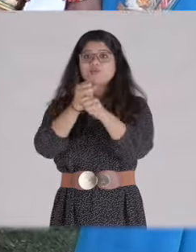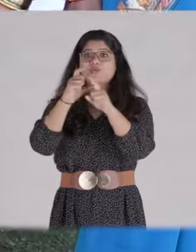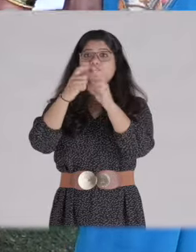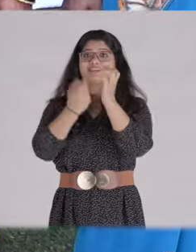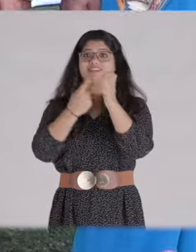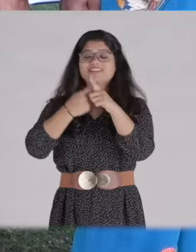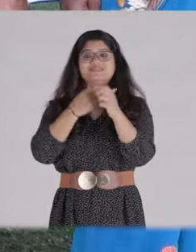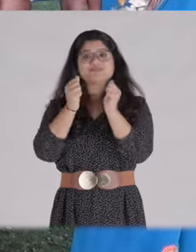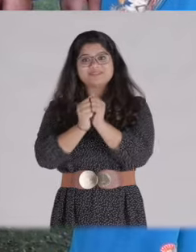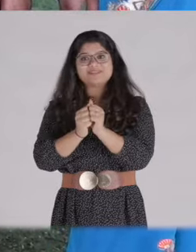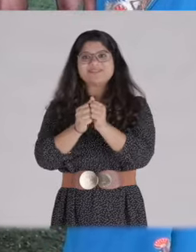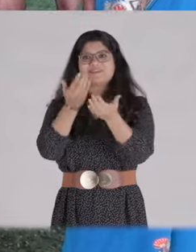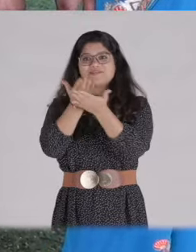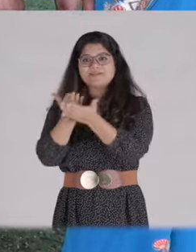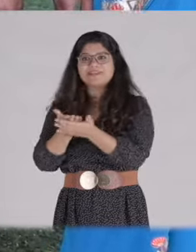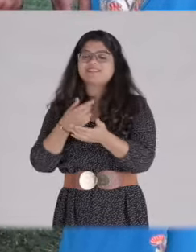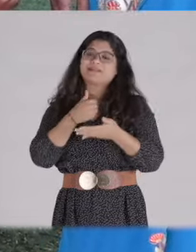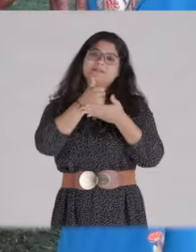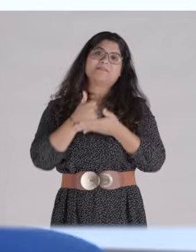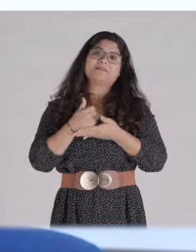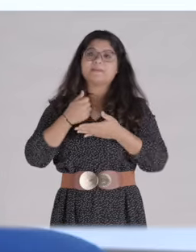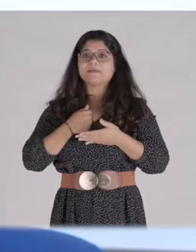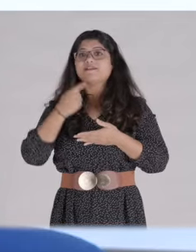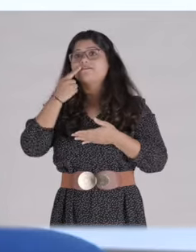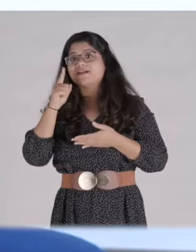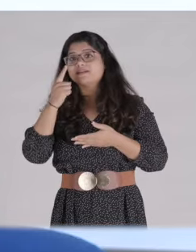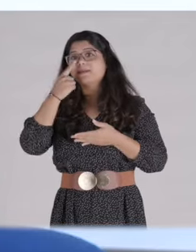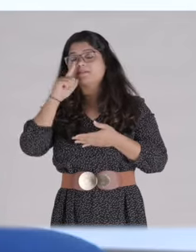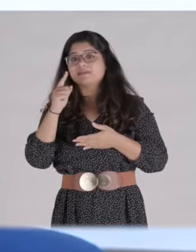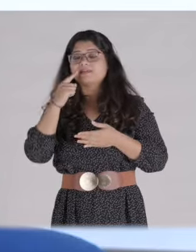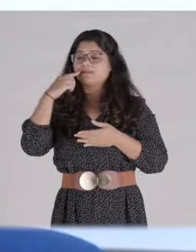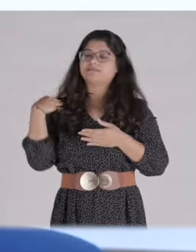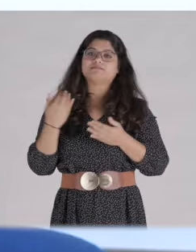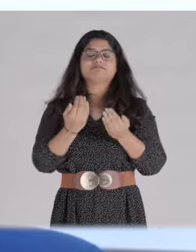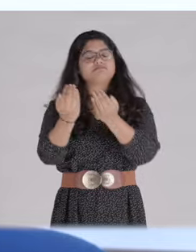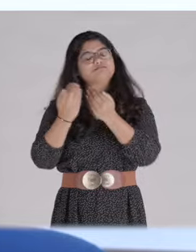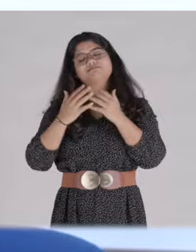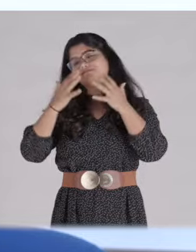In future – God forbid – we never know challenges we may face